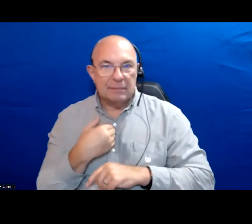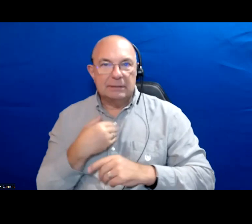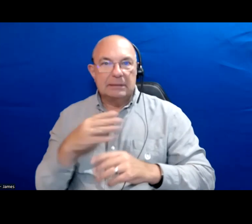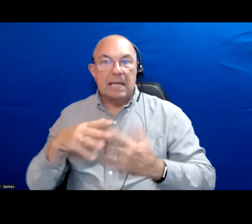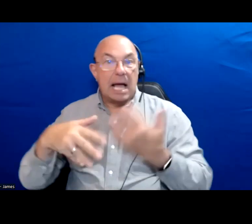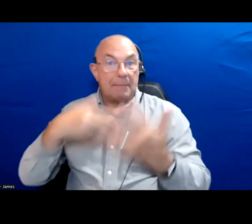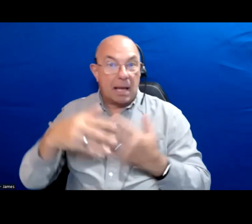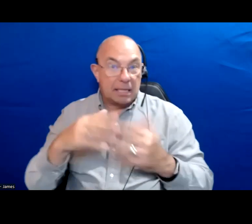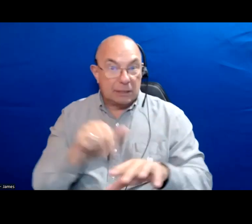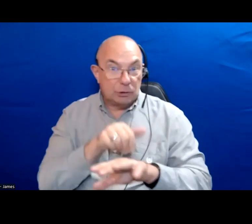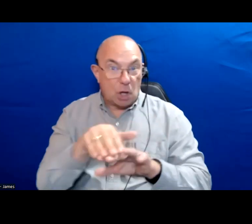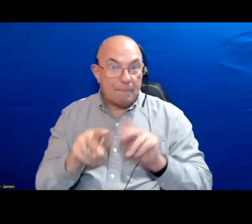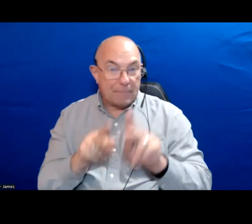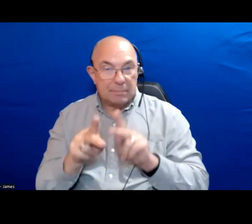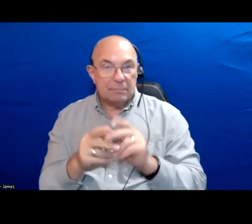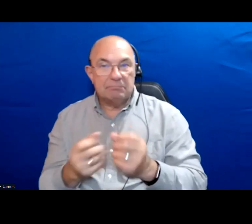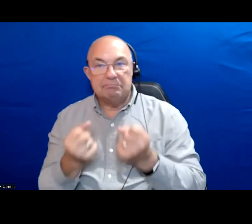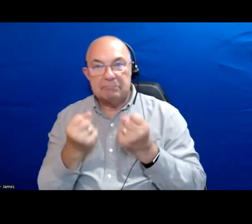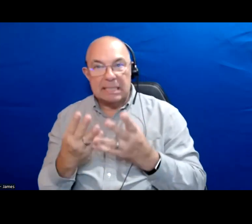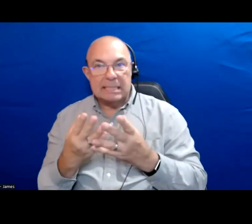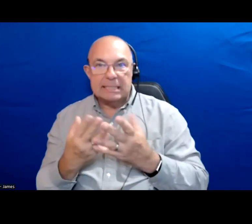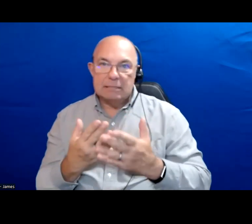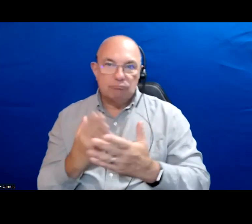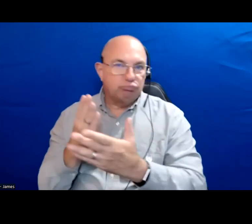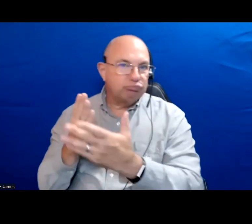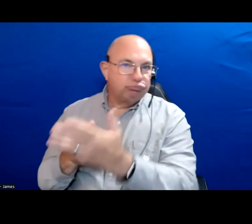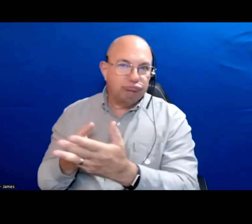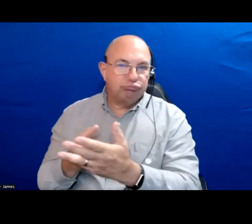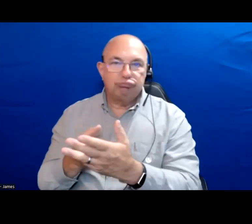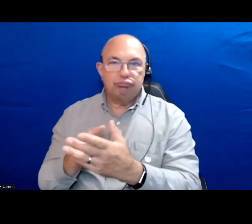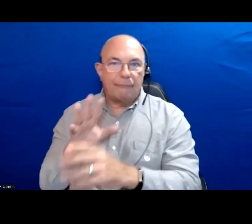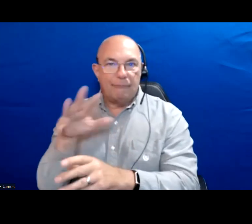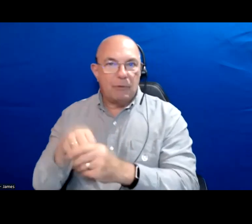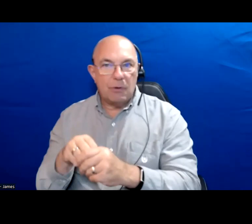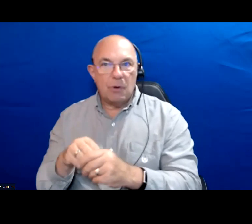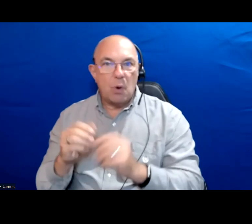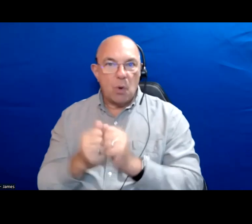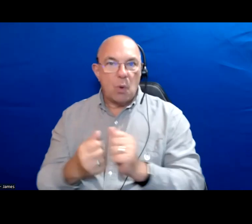peoples. Some people are really adamantly against participating in colonial elections.